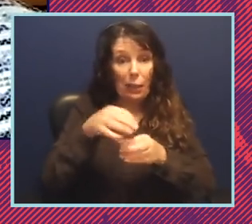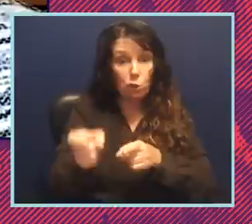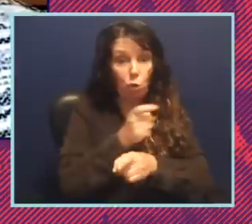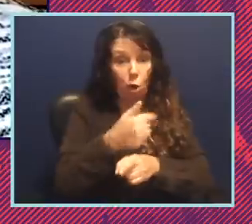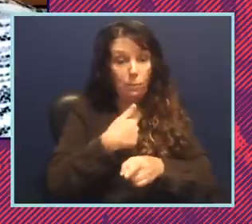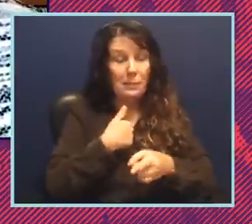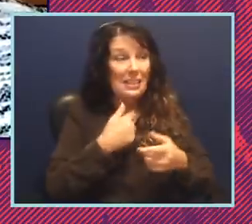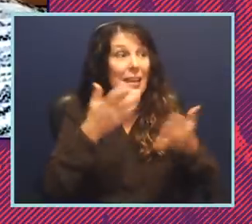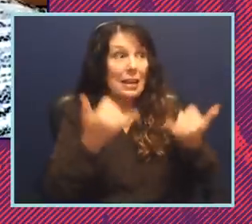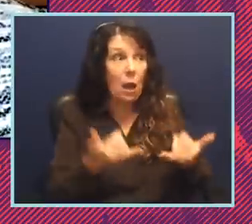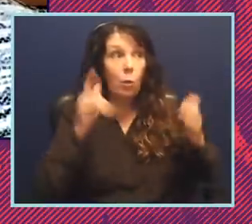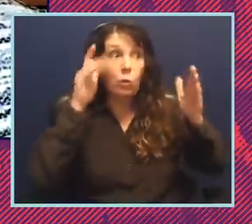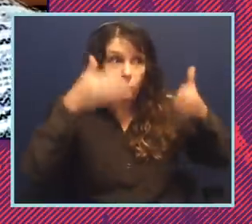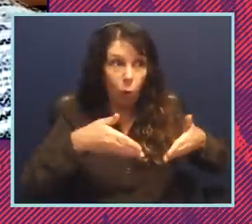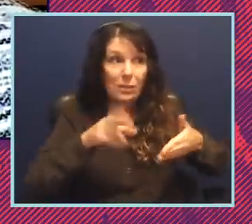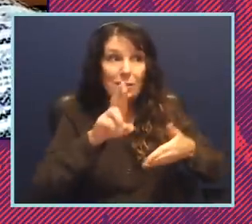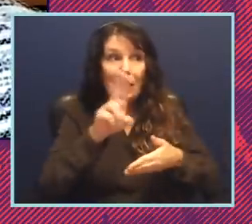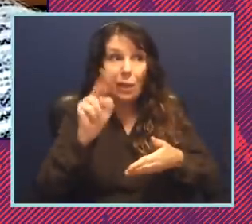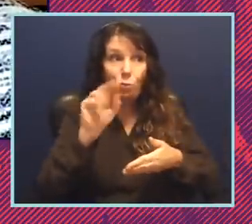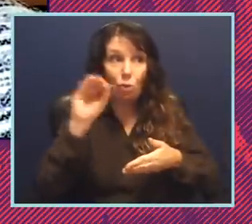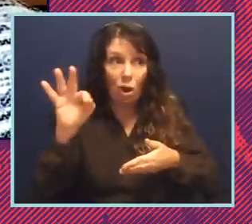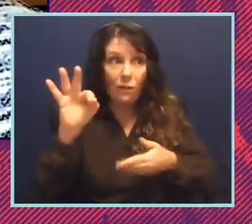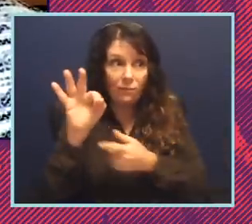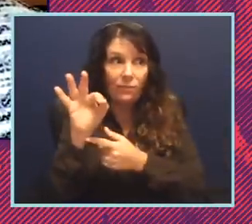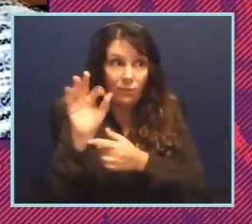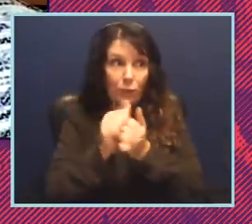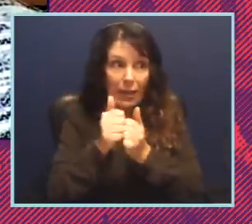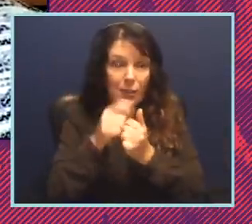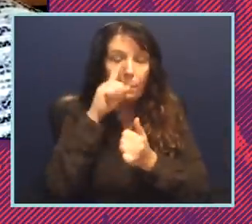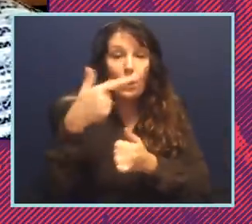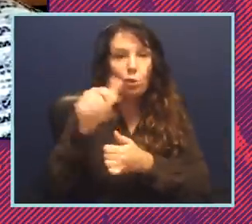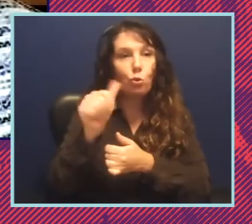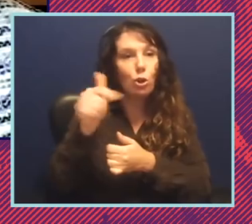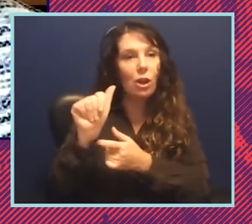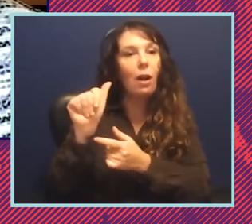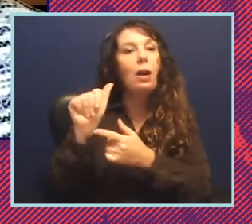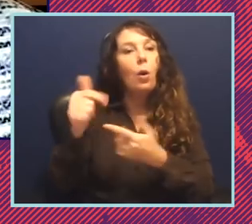got to focus on the runoff races because what happens in georgia with these runoff races will